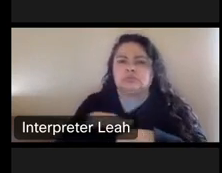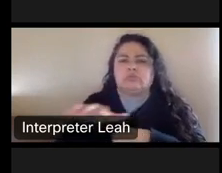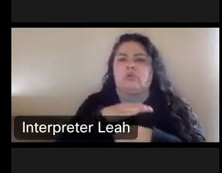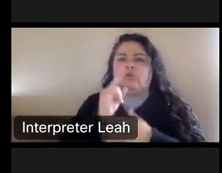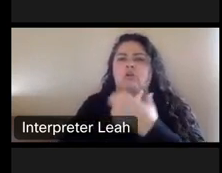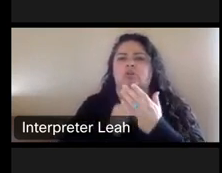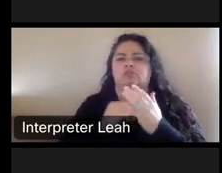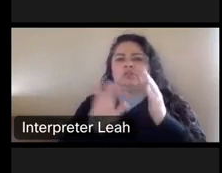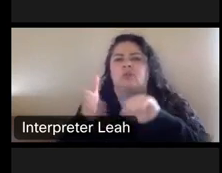building with graffiti